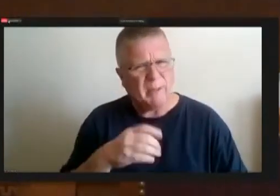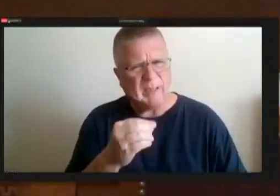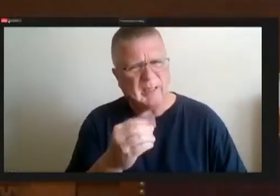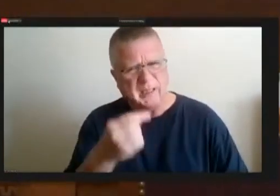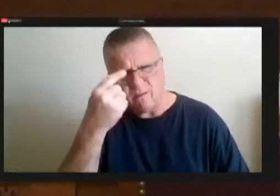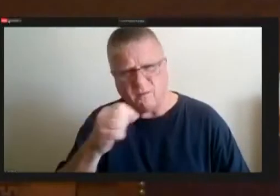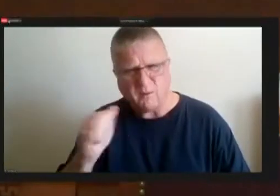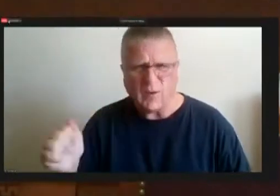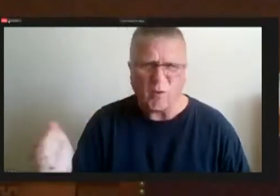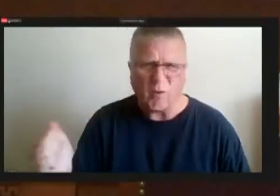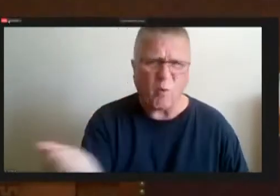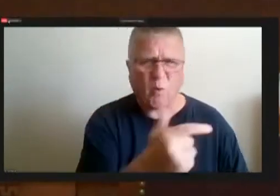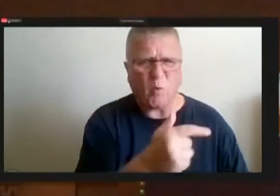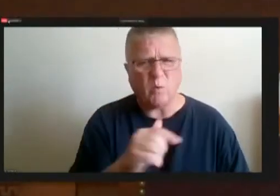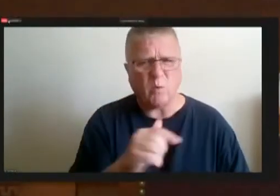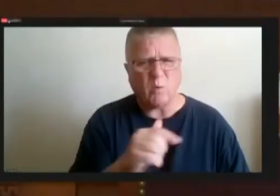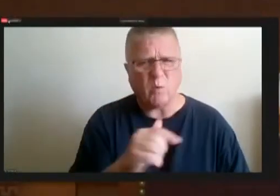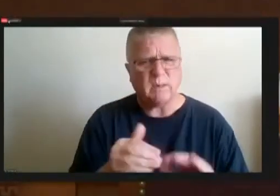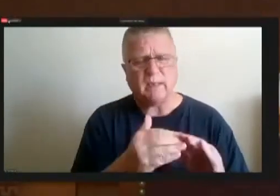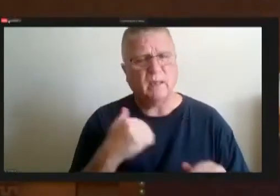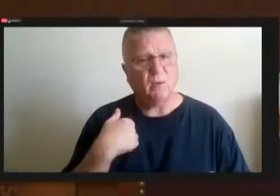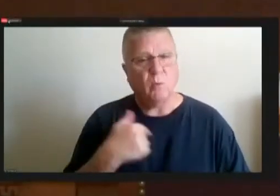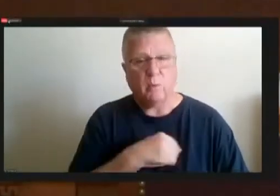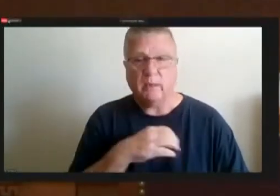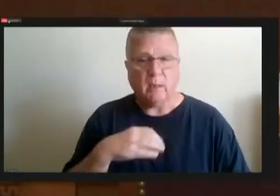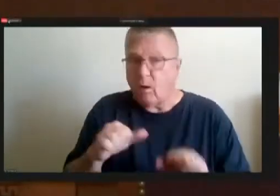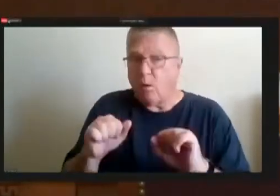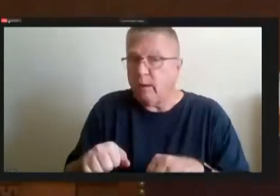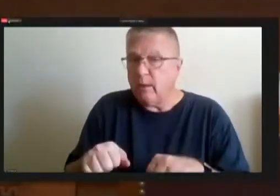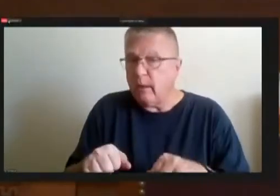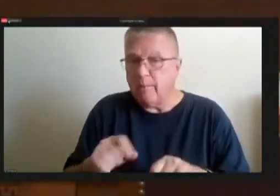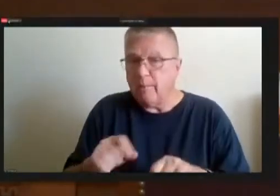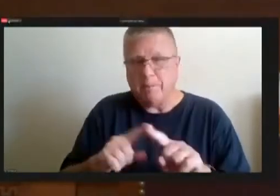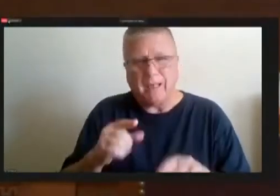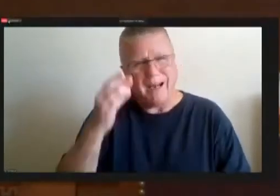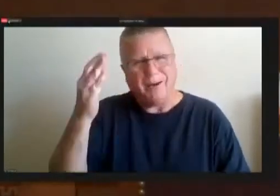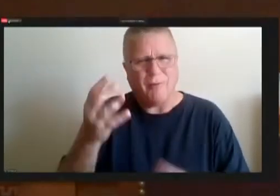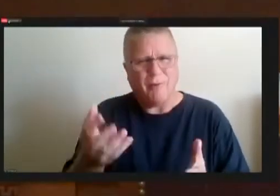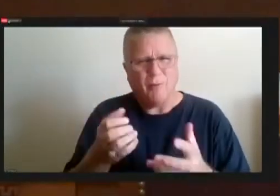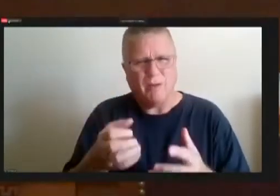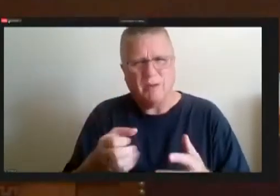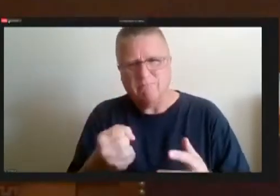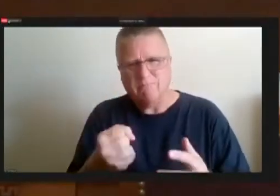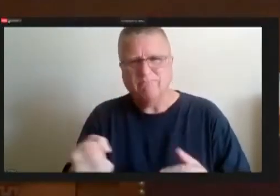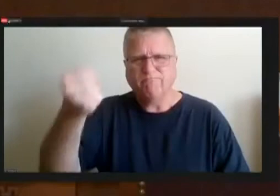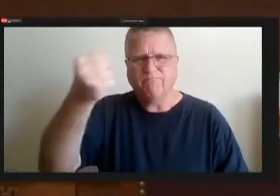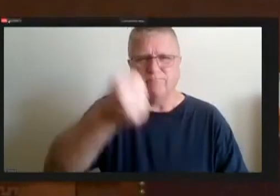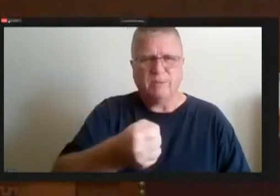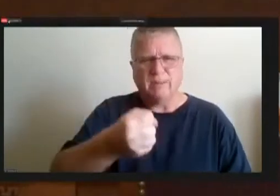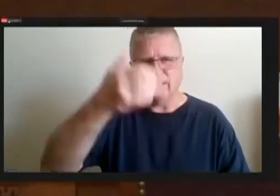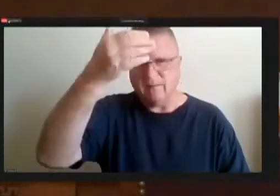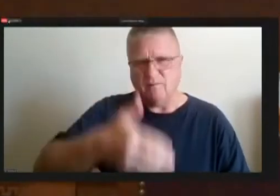We as Council, we can. I don't know if we want to put this in front of the line versus other things, whether it's